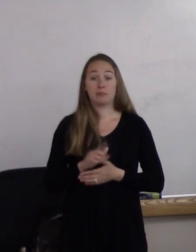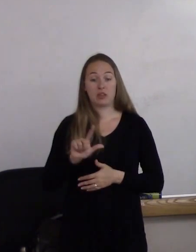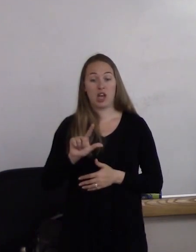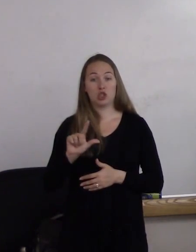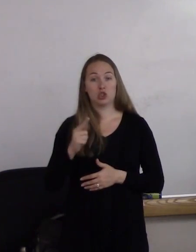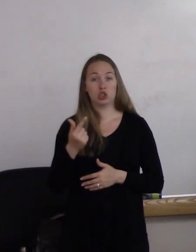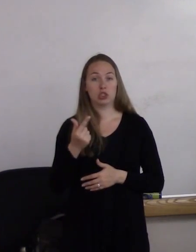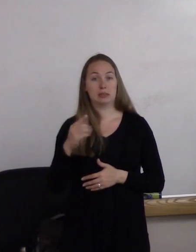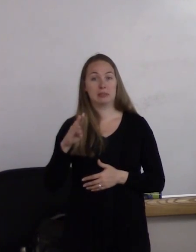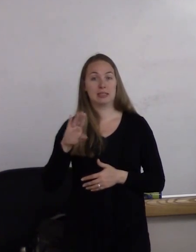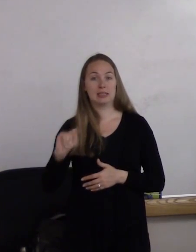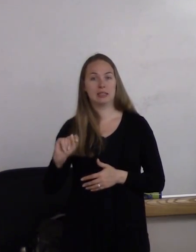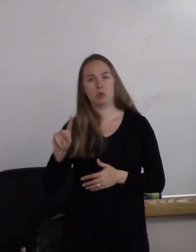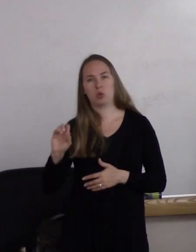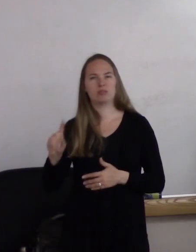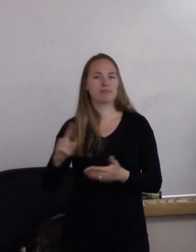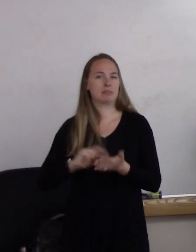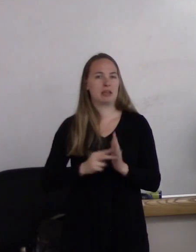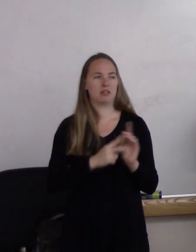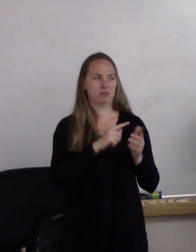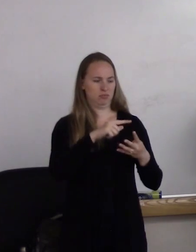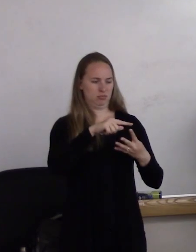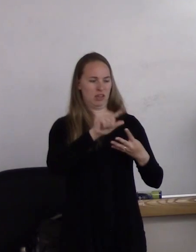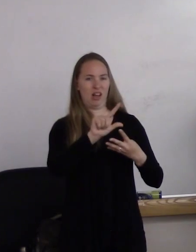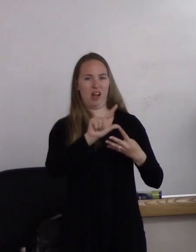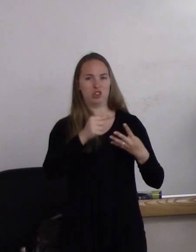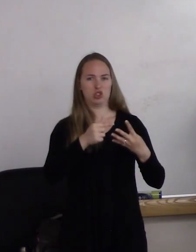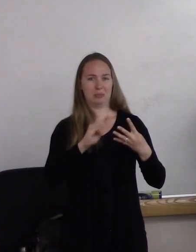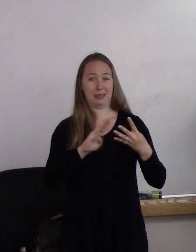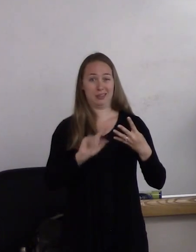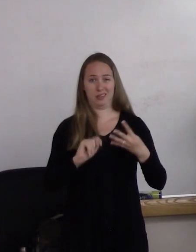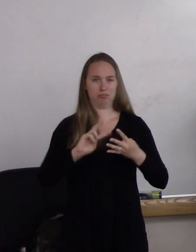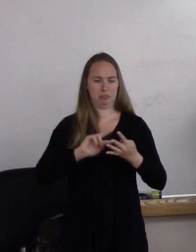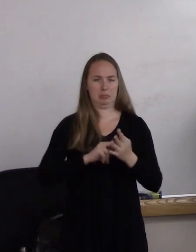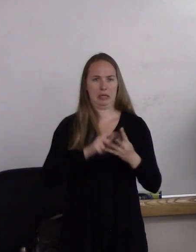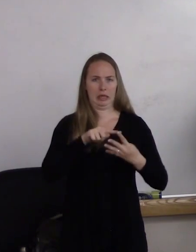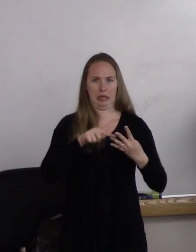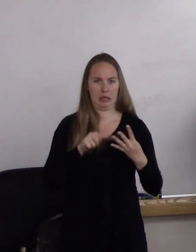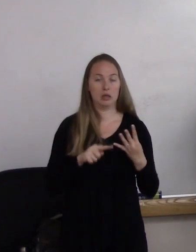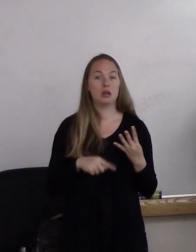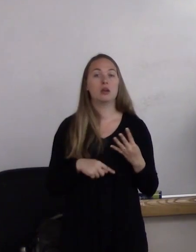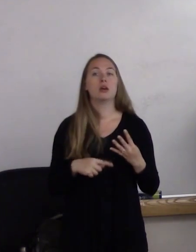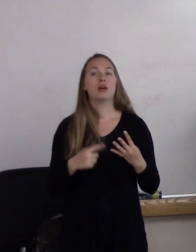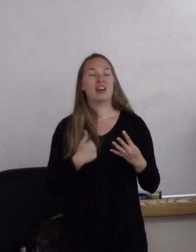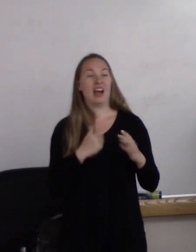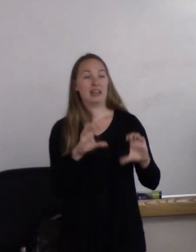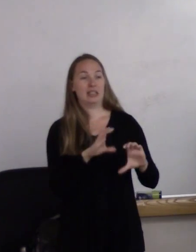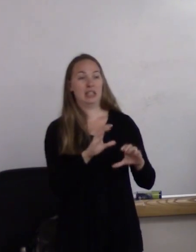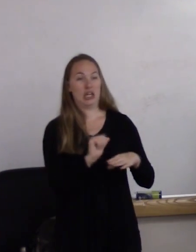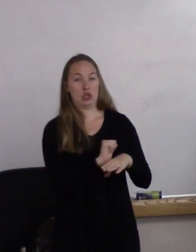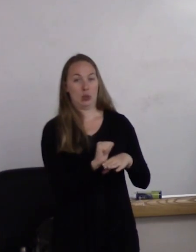What exactly are all of these letters? I did a training at a care center-- a nursing home here in Minnesota.